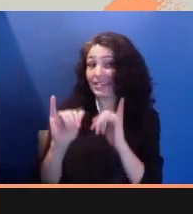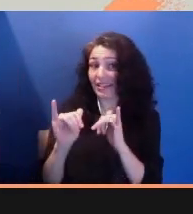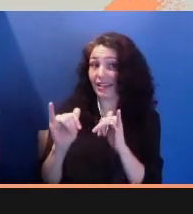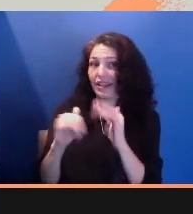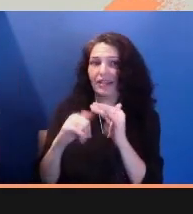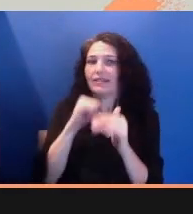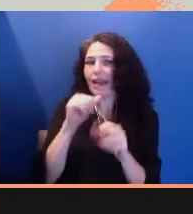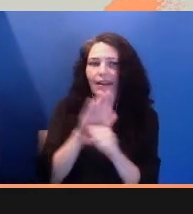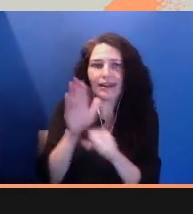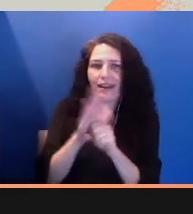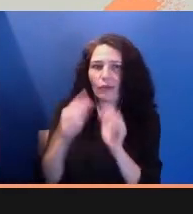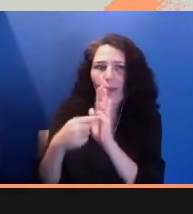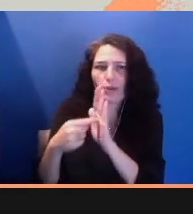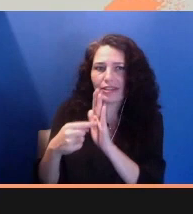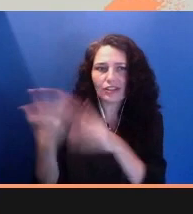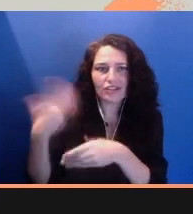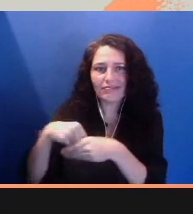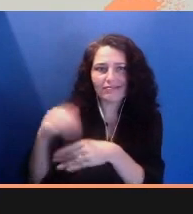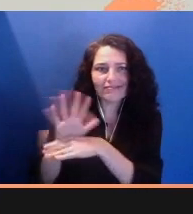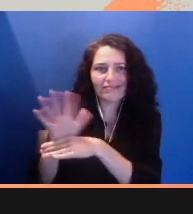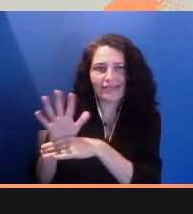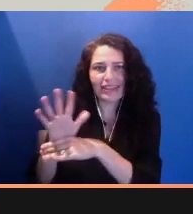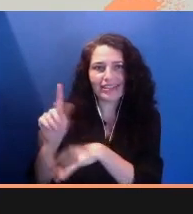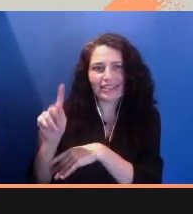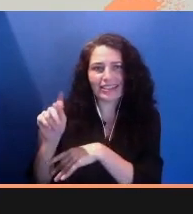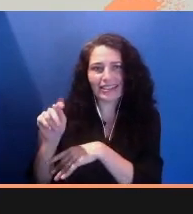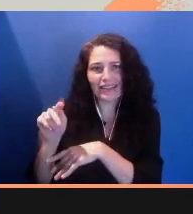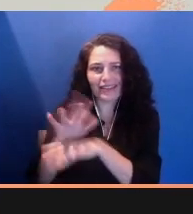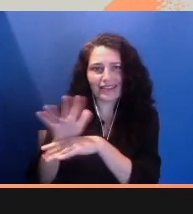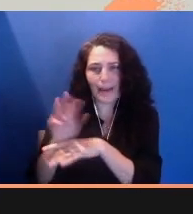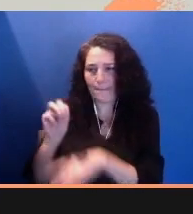in media, living through media misrepresentation